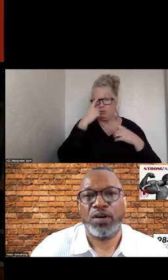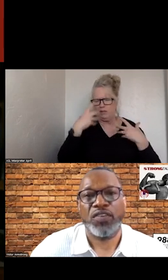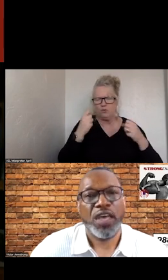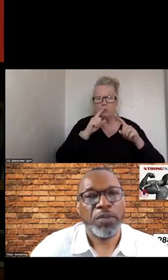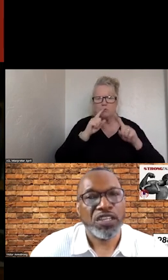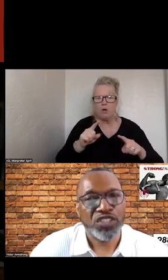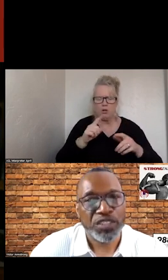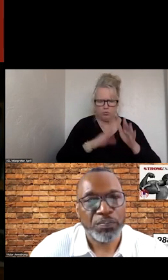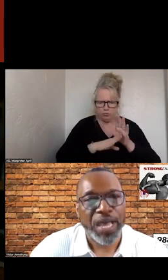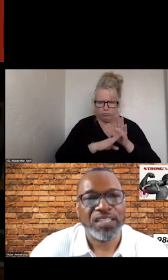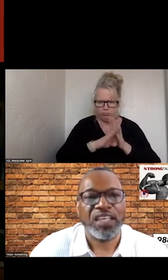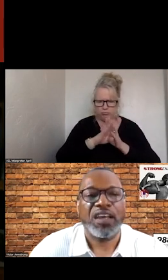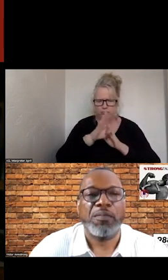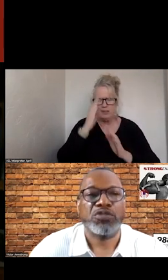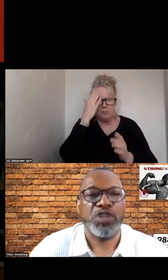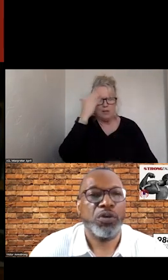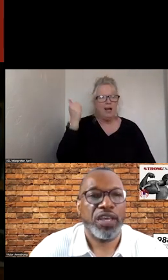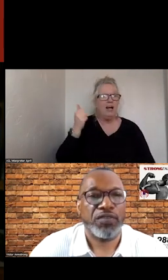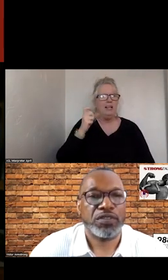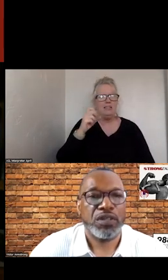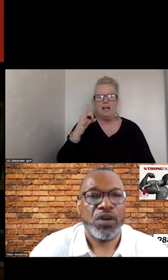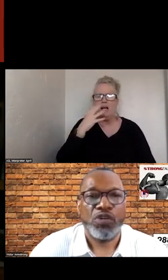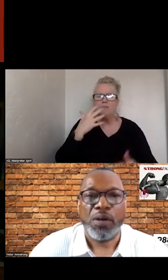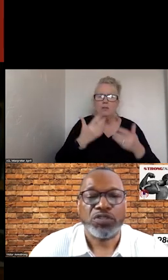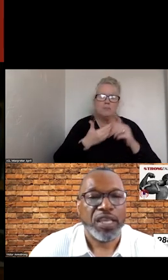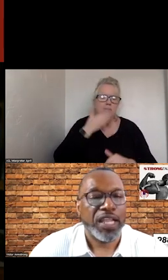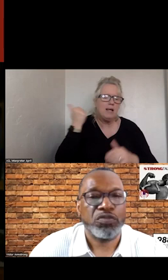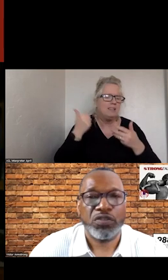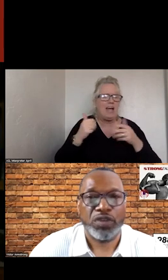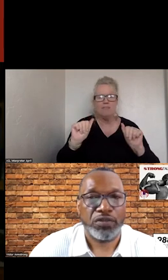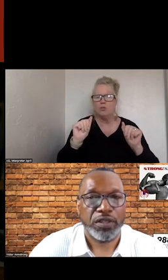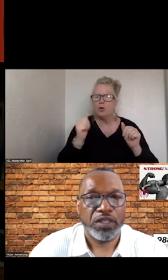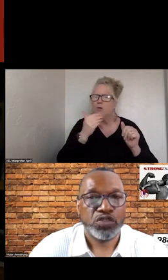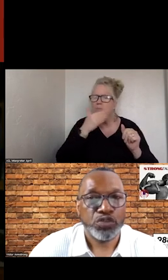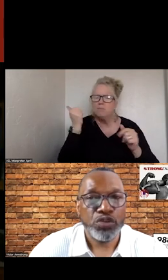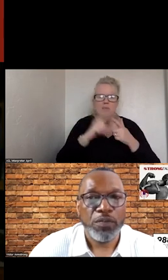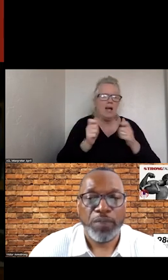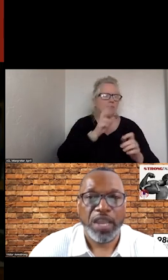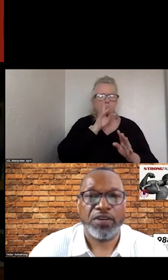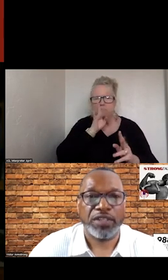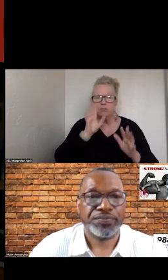EVOLVE. DESPITE THE MOST NOBEL EFFORTS, TRUE CARE